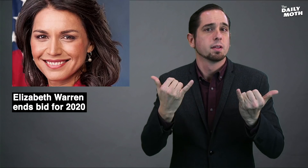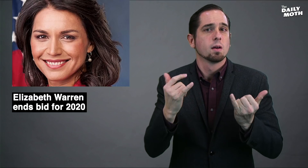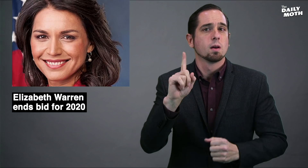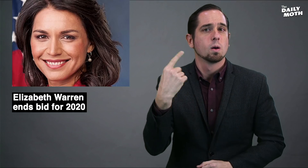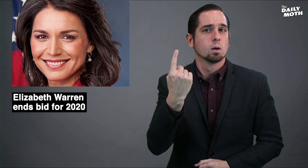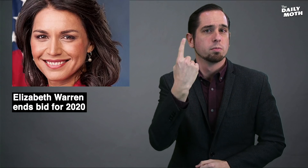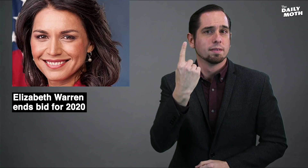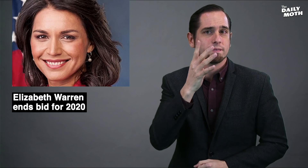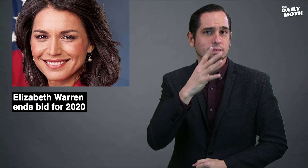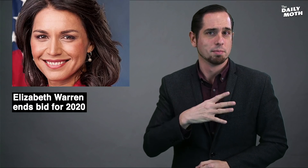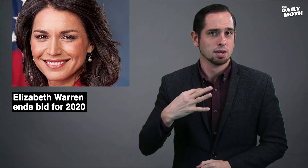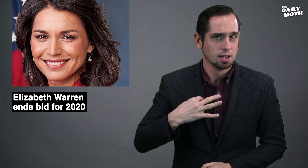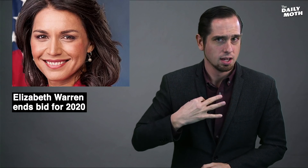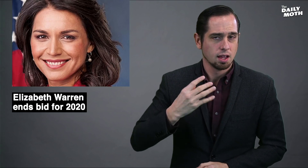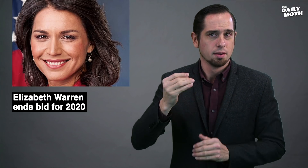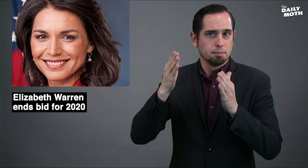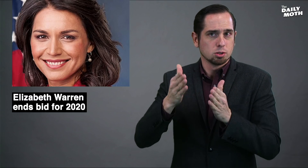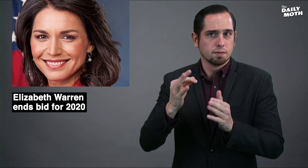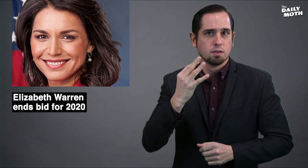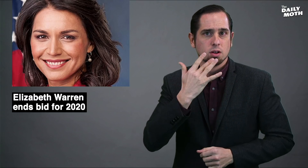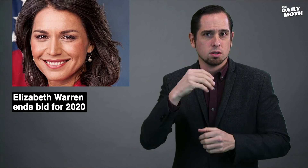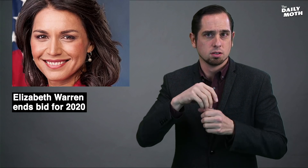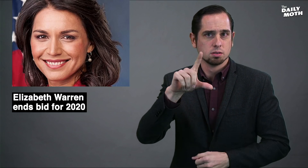There is now only one female candidate and a person of color